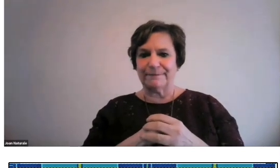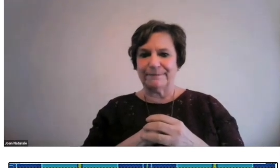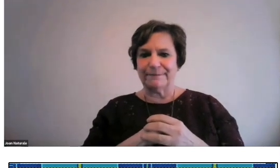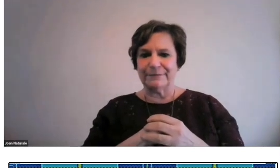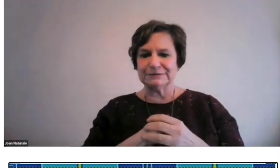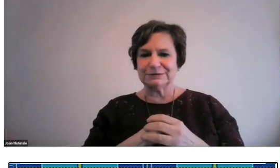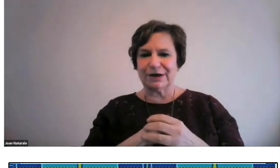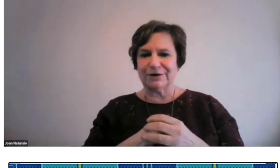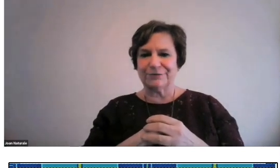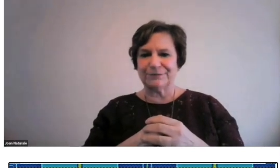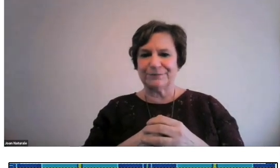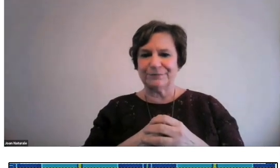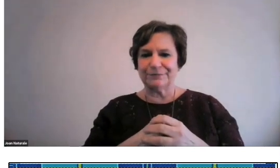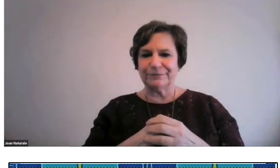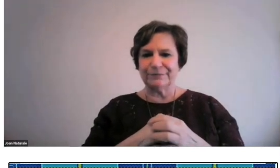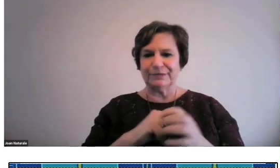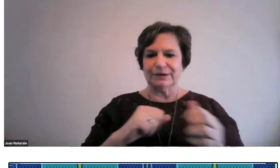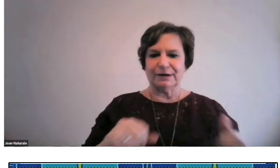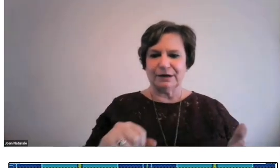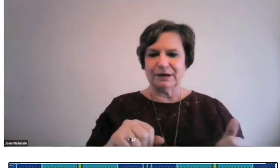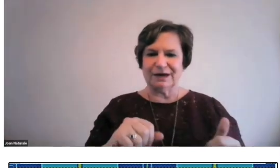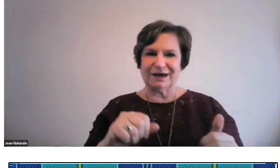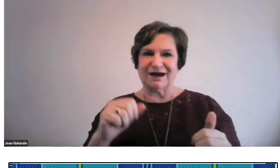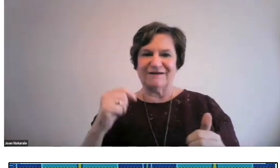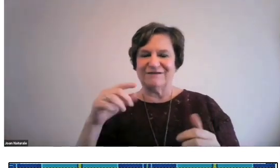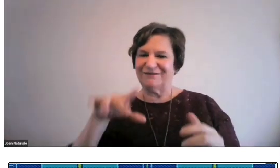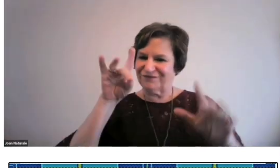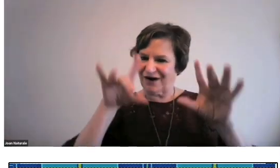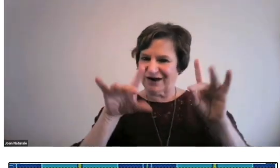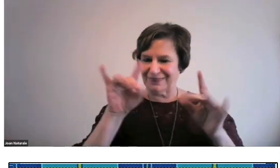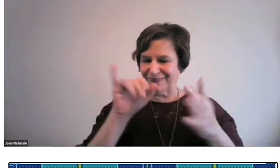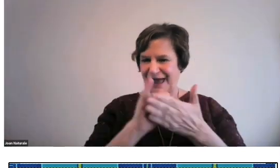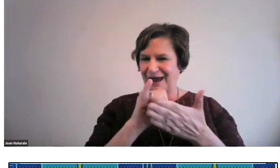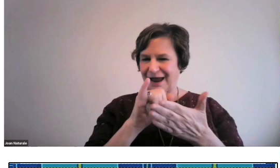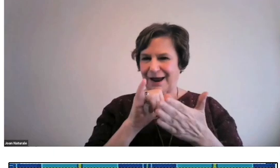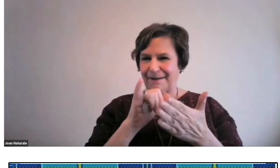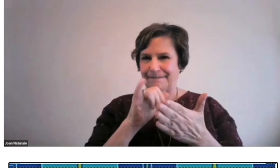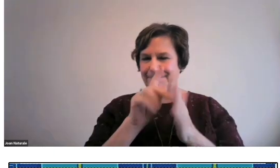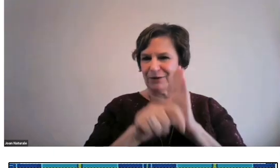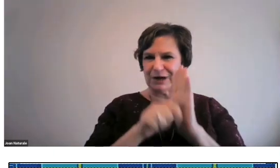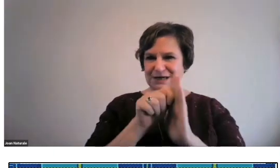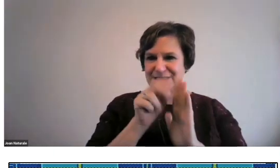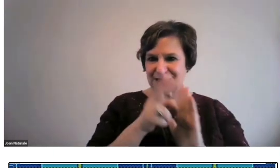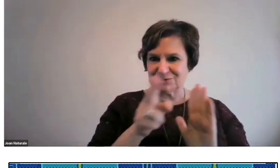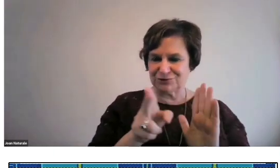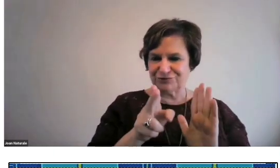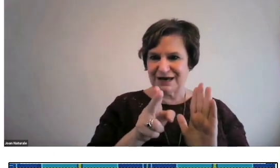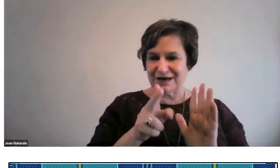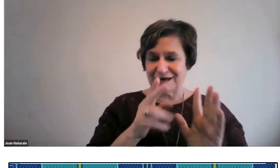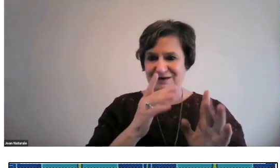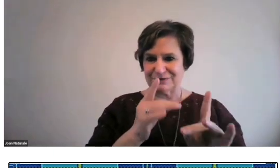I find that period of history fascinating.